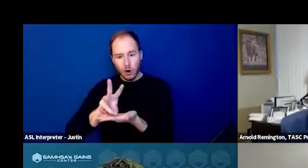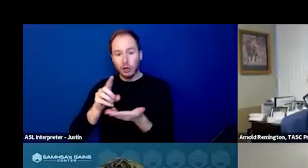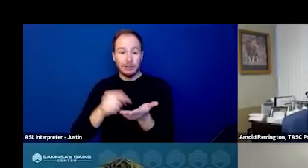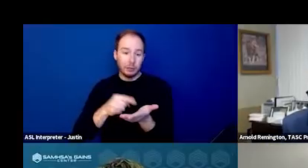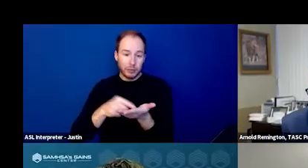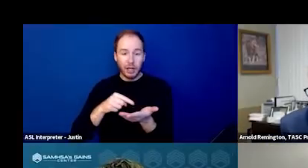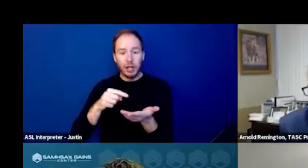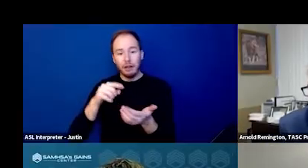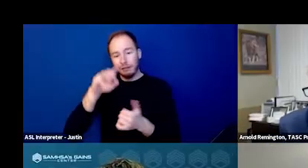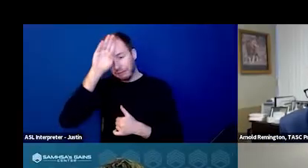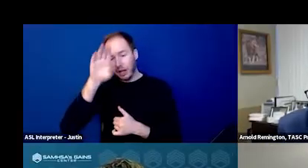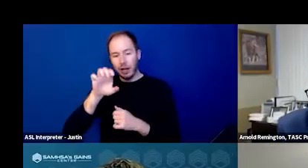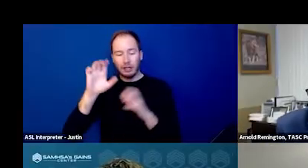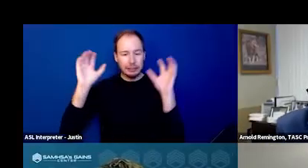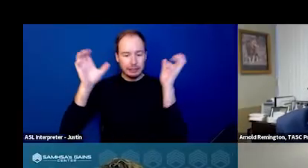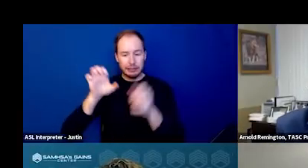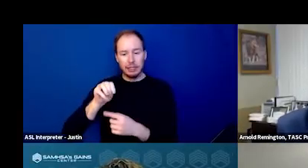will partner in that role versus law enforcement.